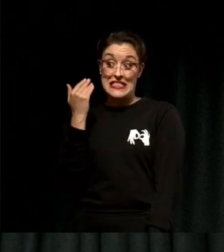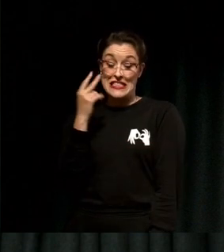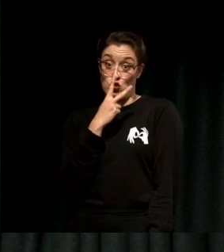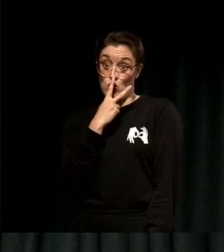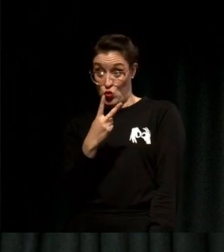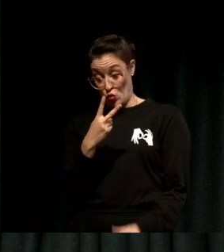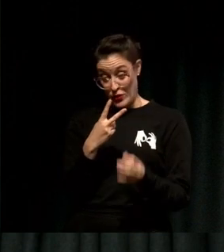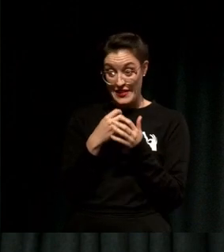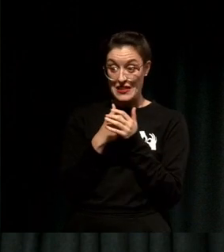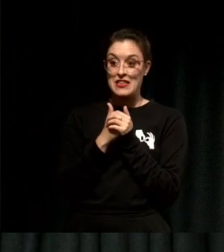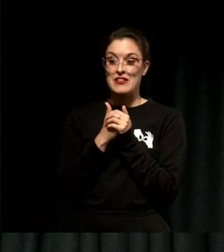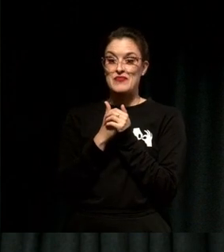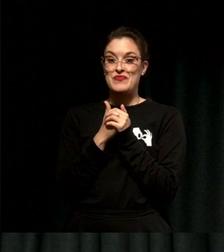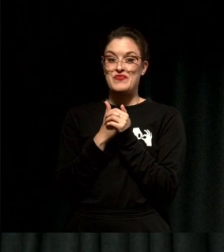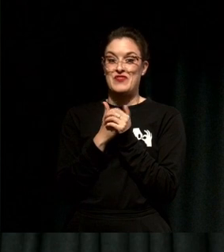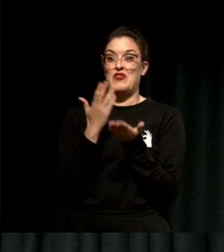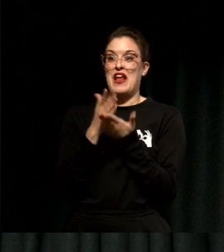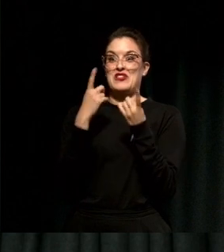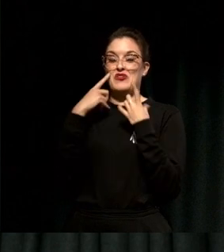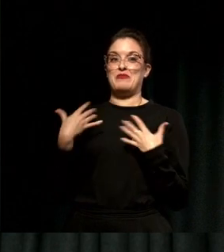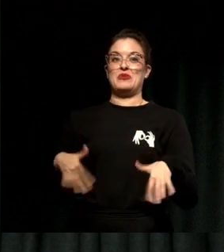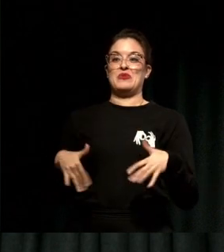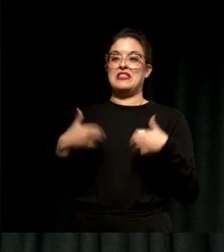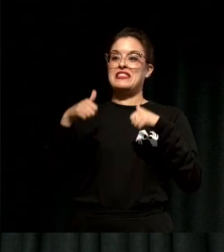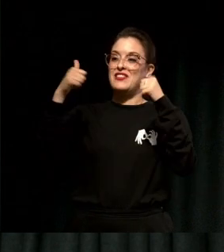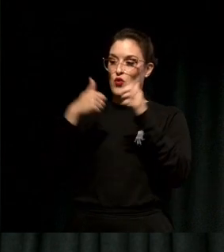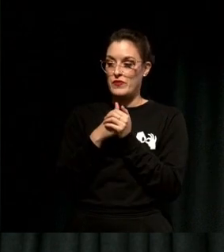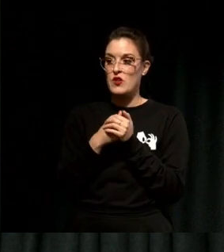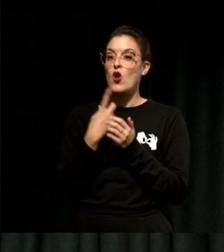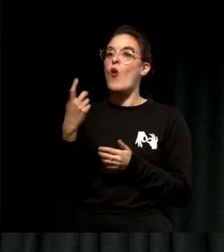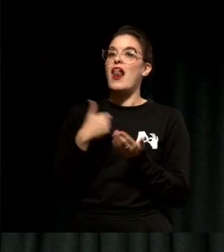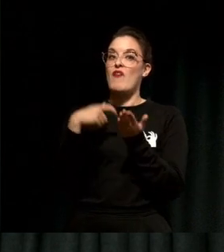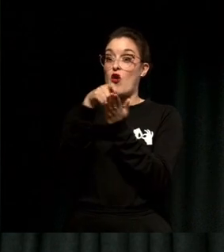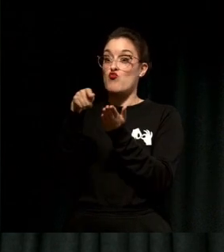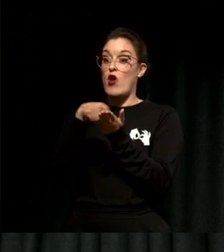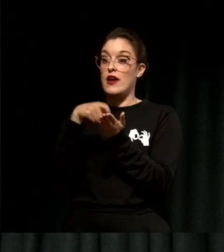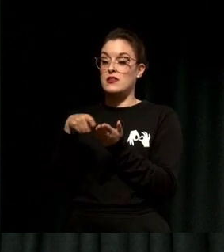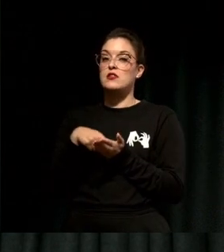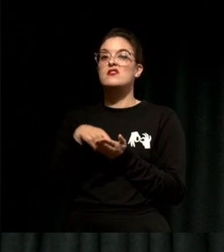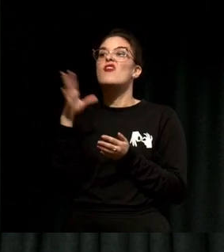the real mark of our success, one of our writers was an international student who moved here nine months ago.